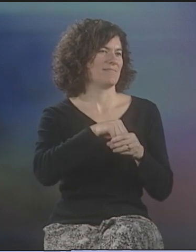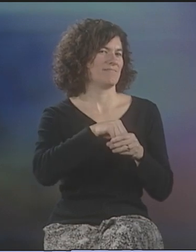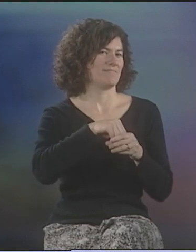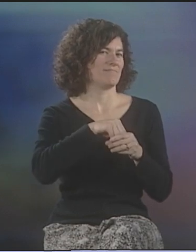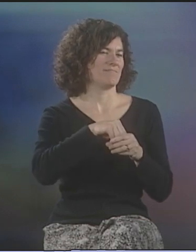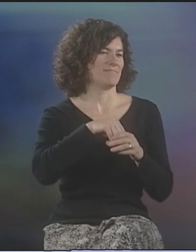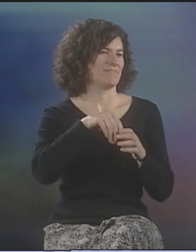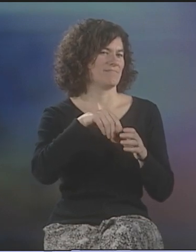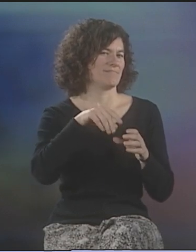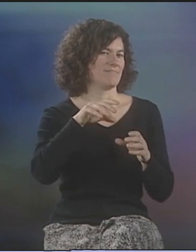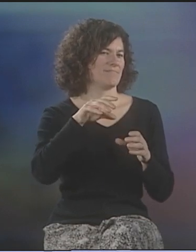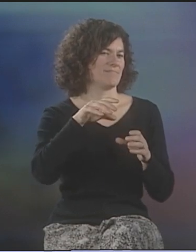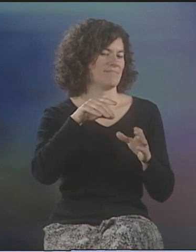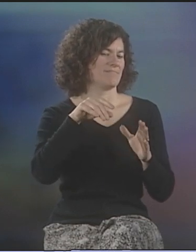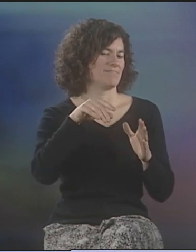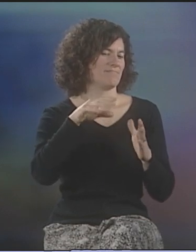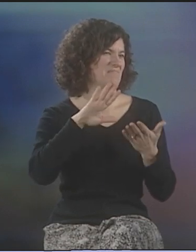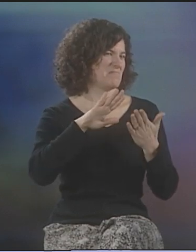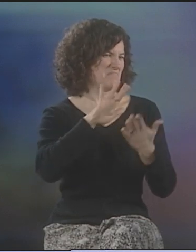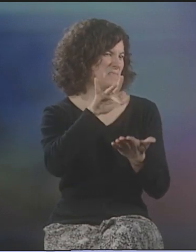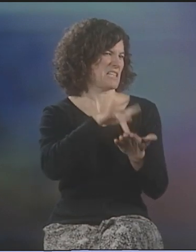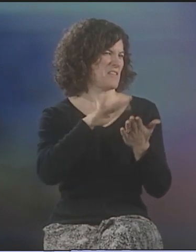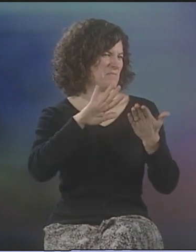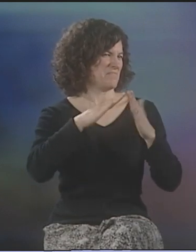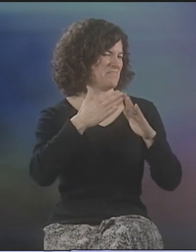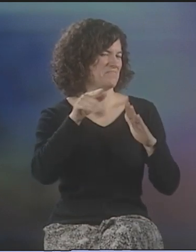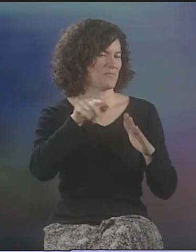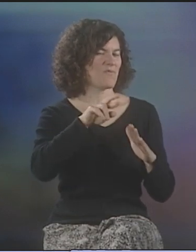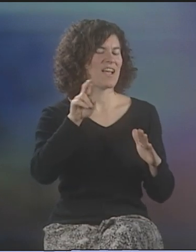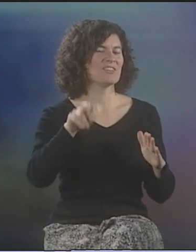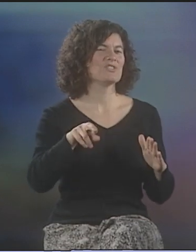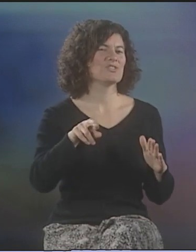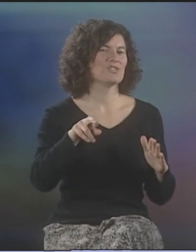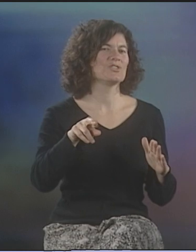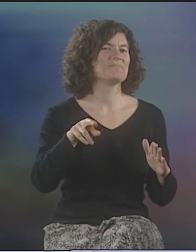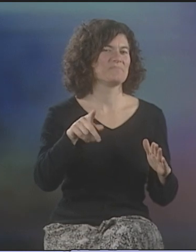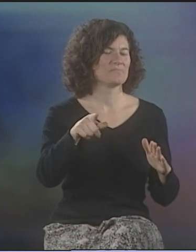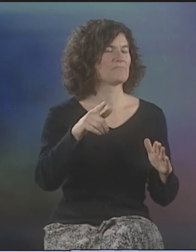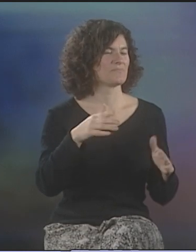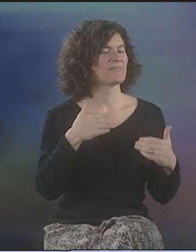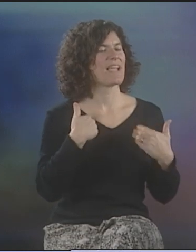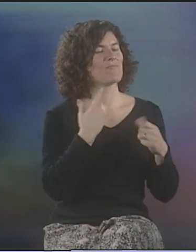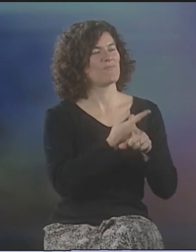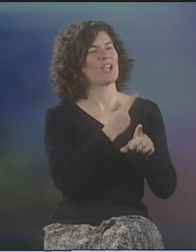AND IT WAS LOCATED RIGHT IN DOWNTOWN ROCHESTER.